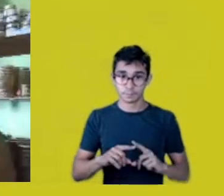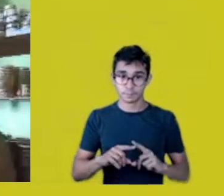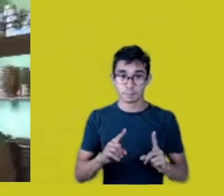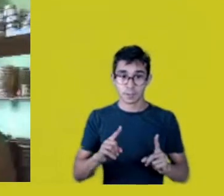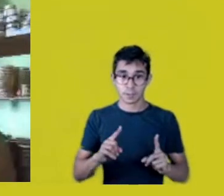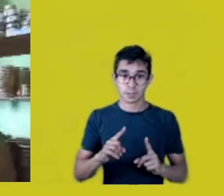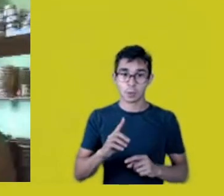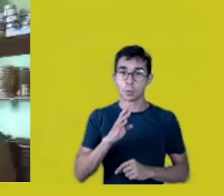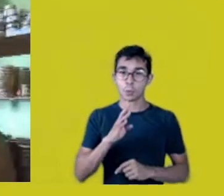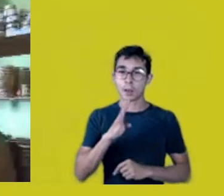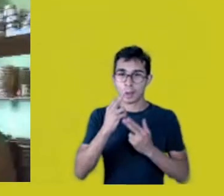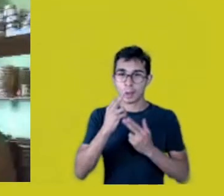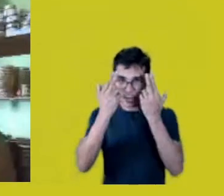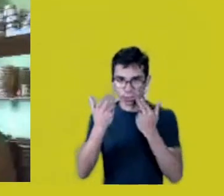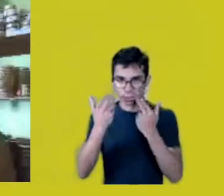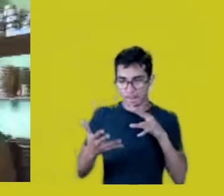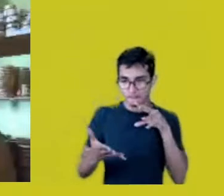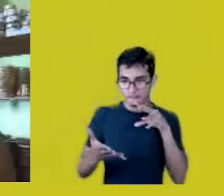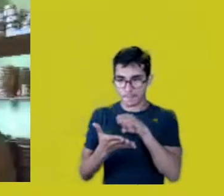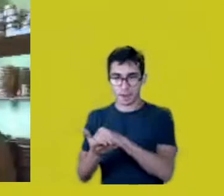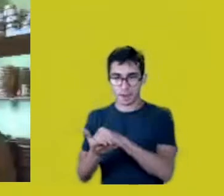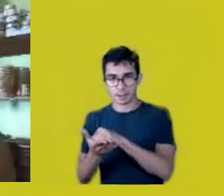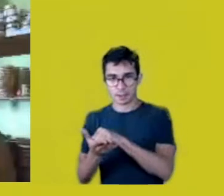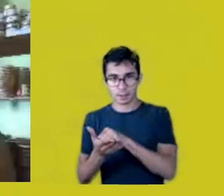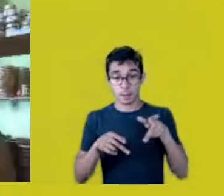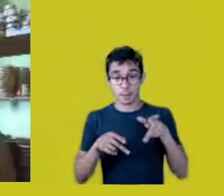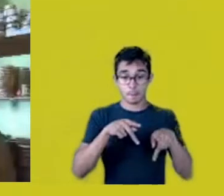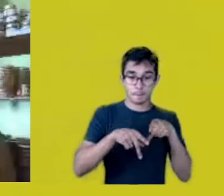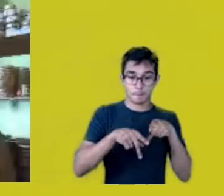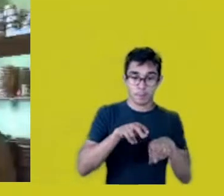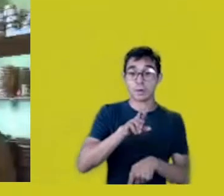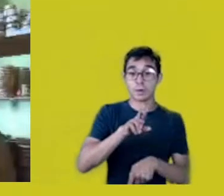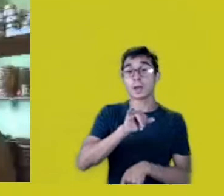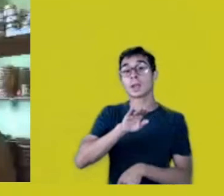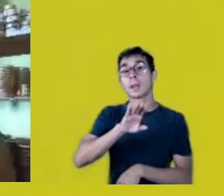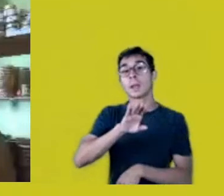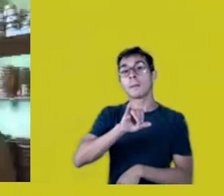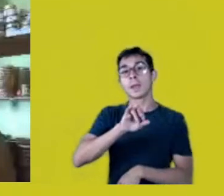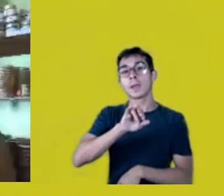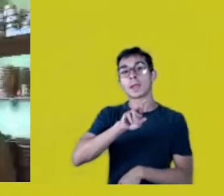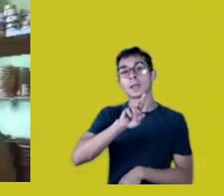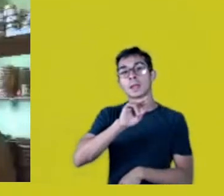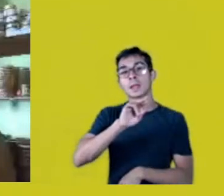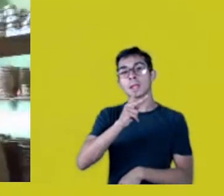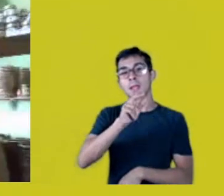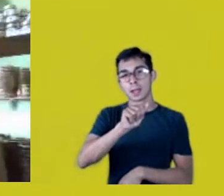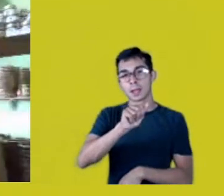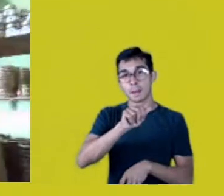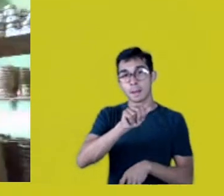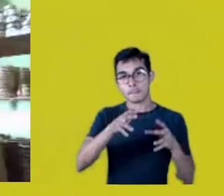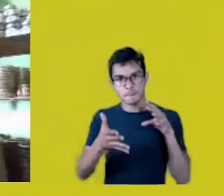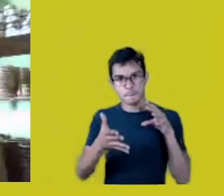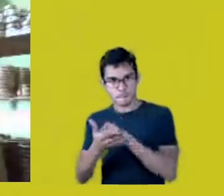they’re bringing those cultural products that come from ancient knowledge